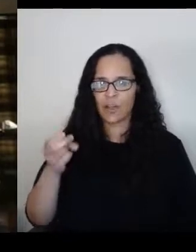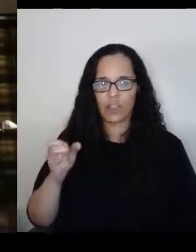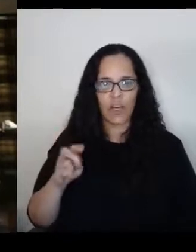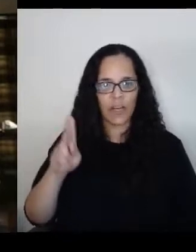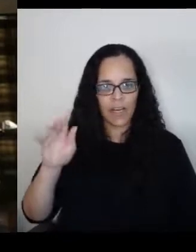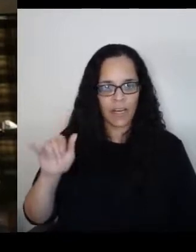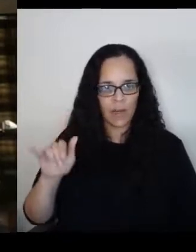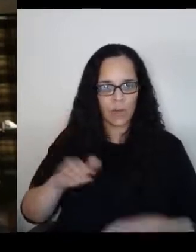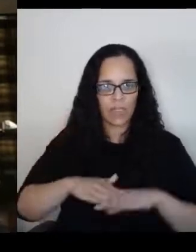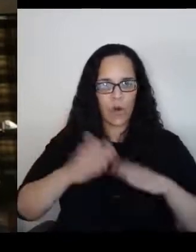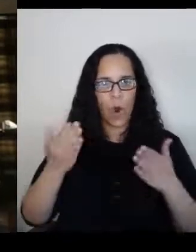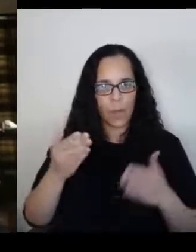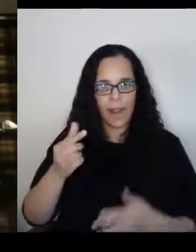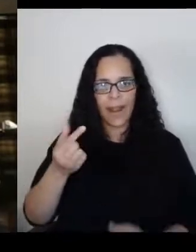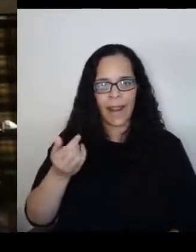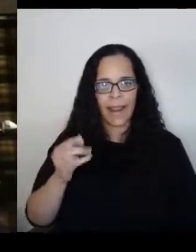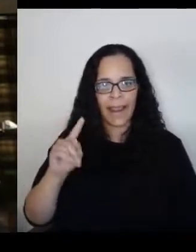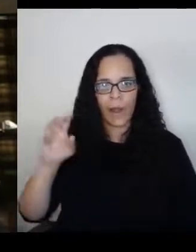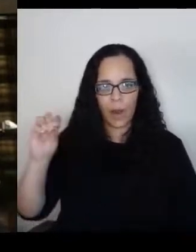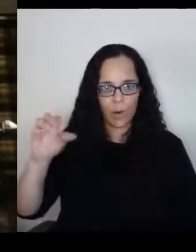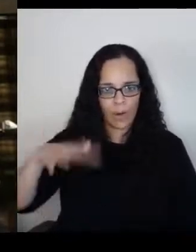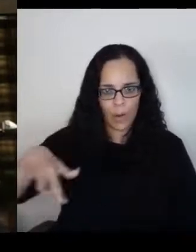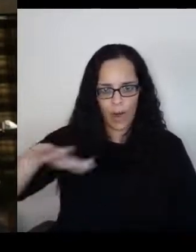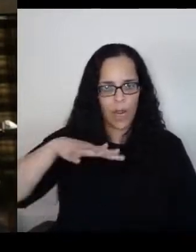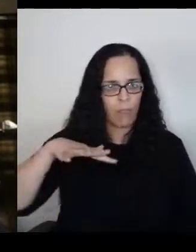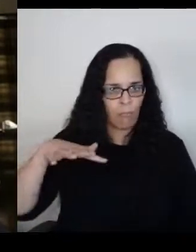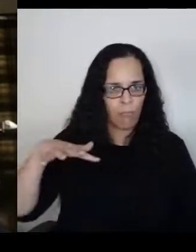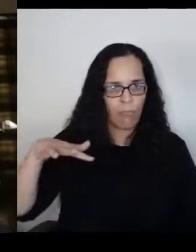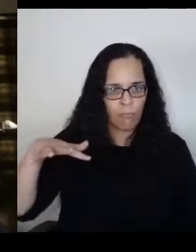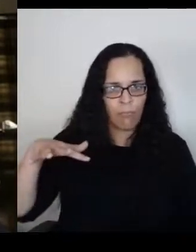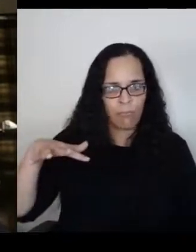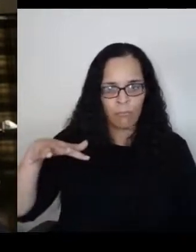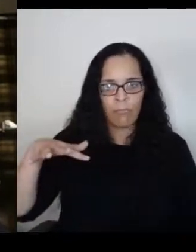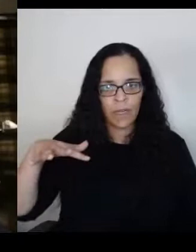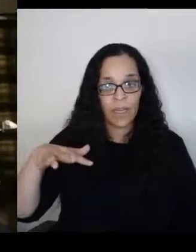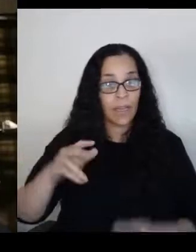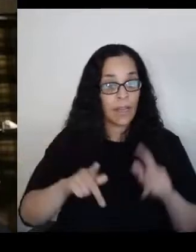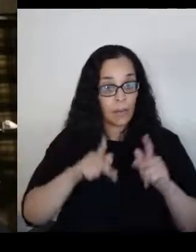but the people that have helped me in my life